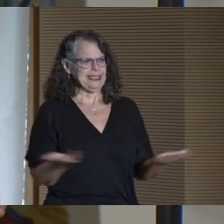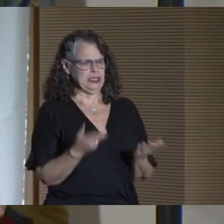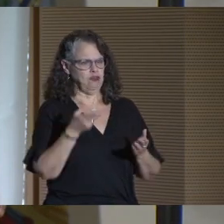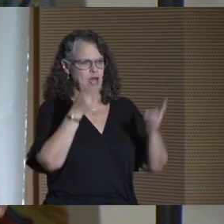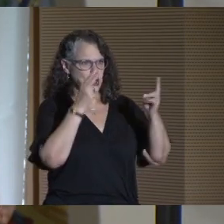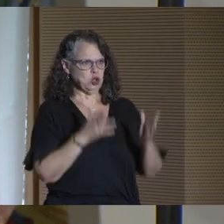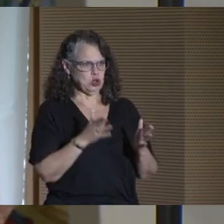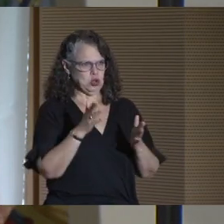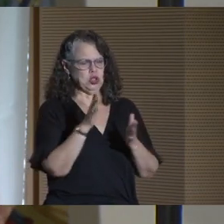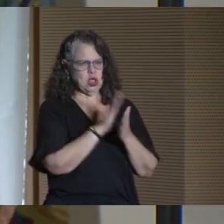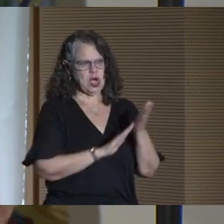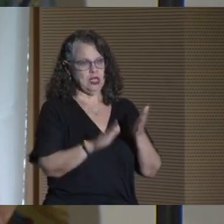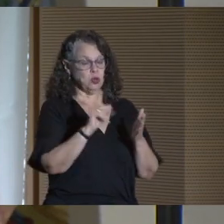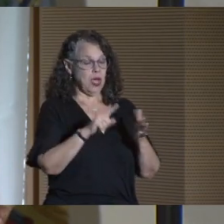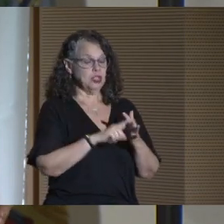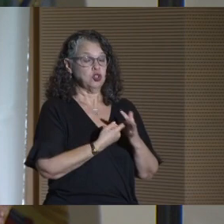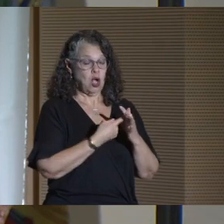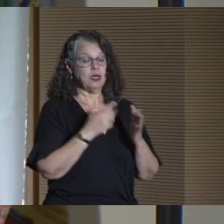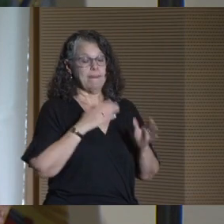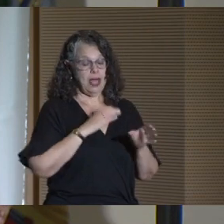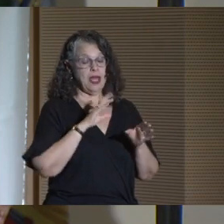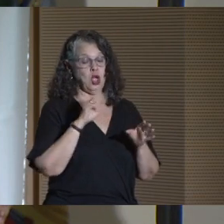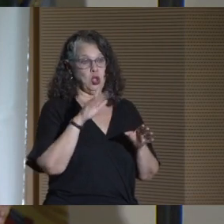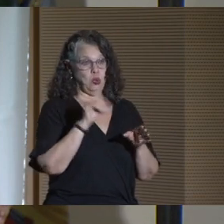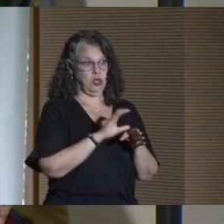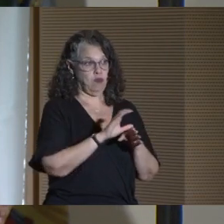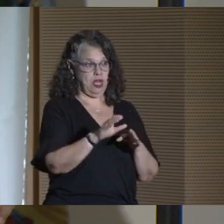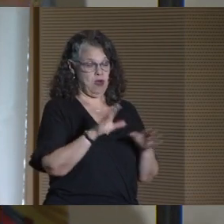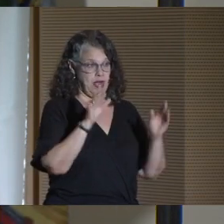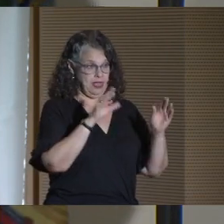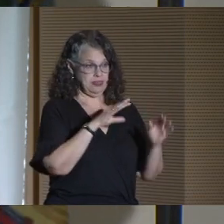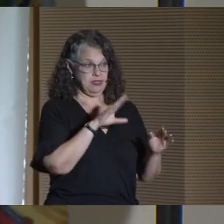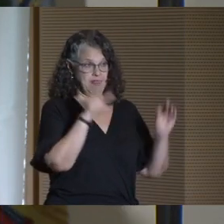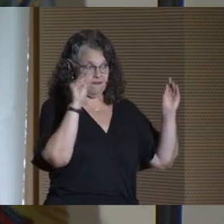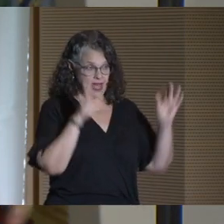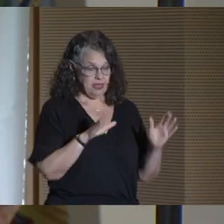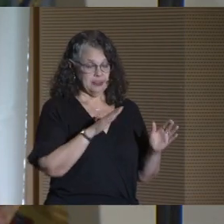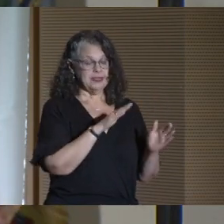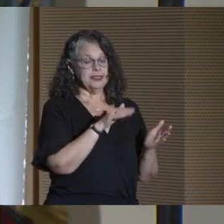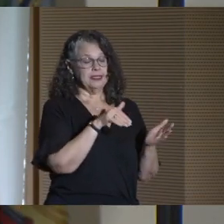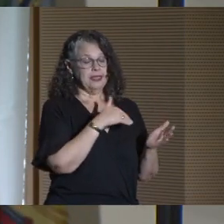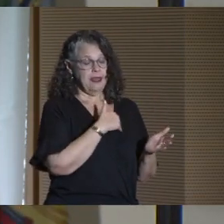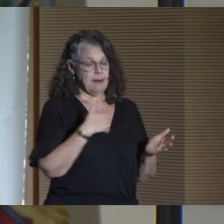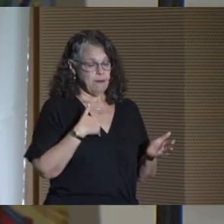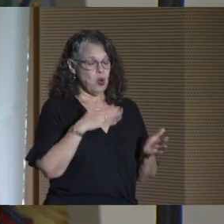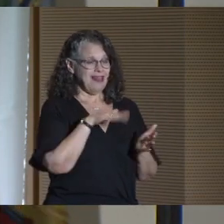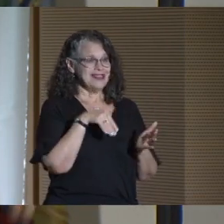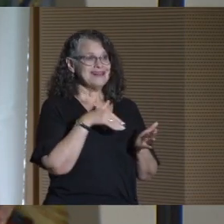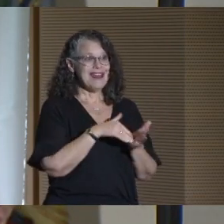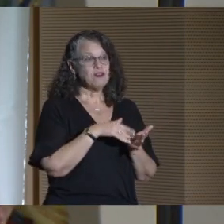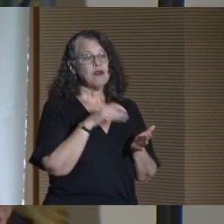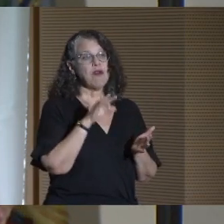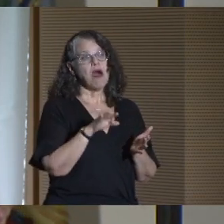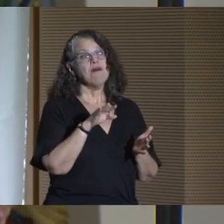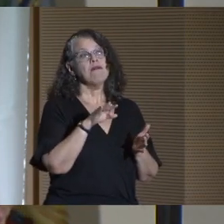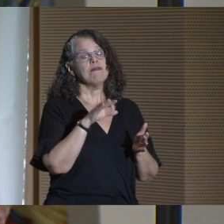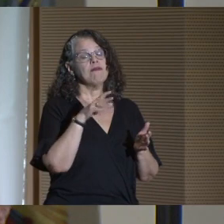where I started my CUNY career as a faculty member and the director of the Center for Puerto Rican Studies, Centro.